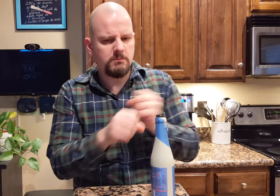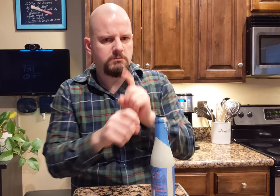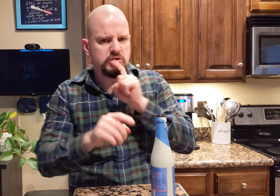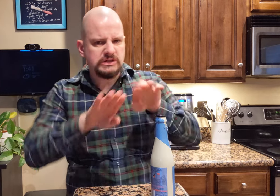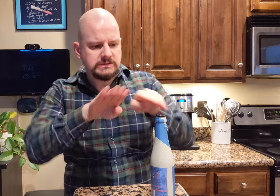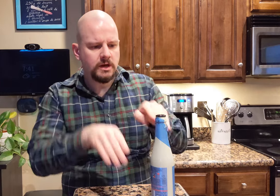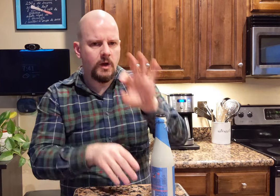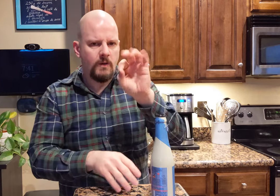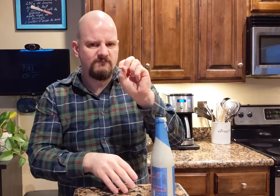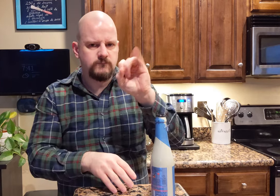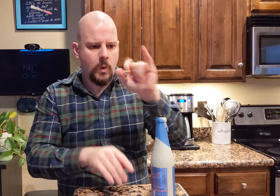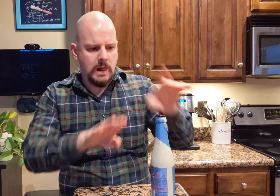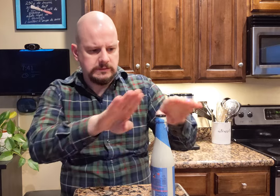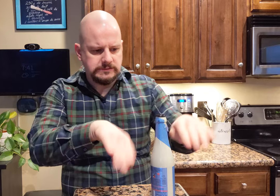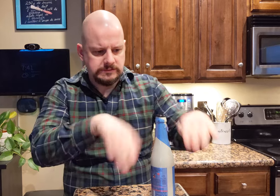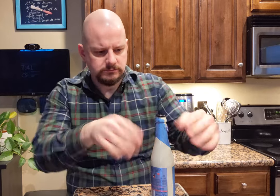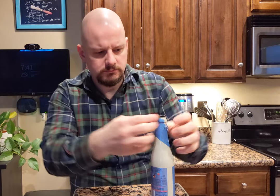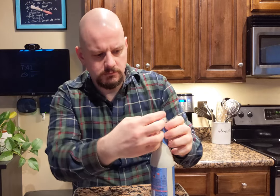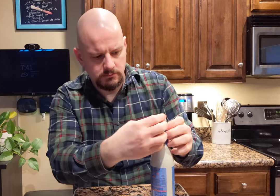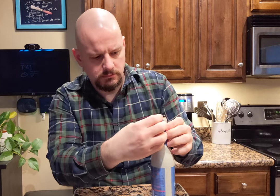Make sure you push the foil down.